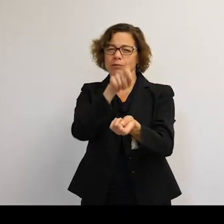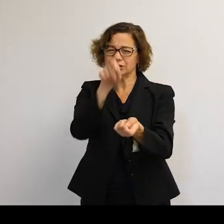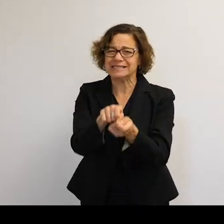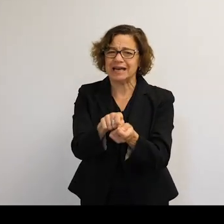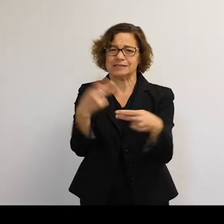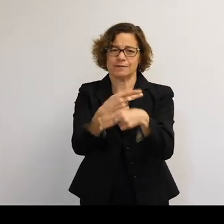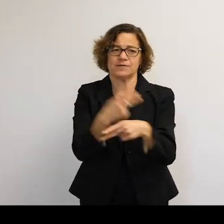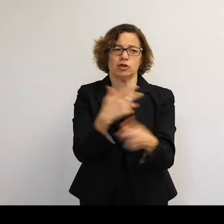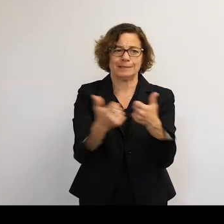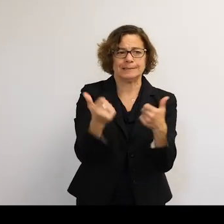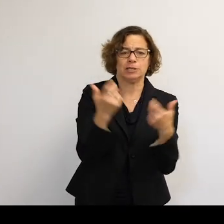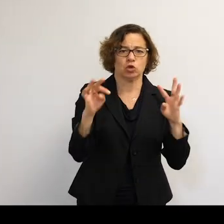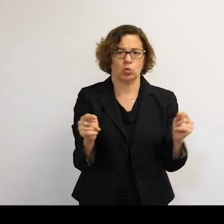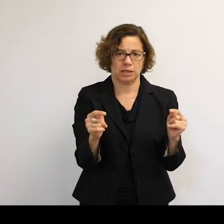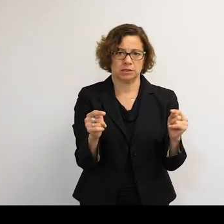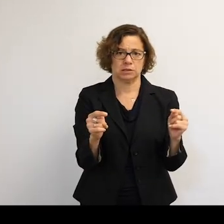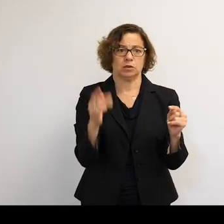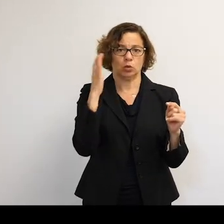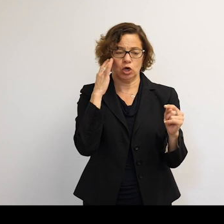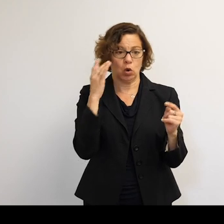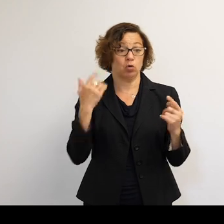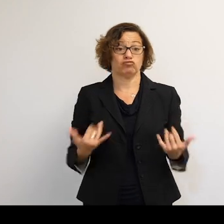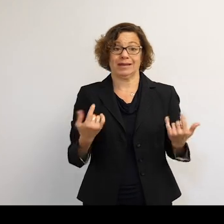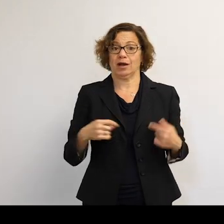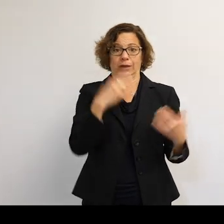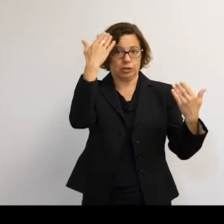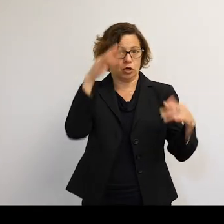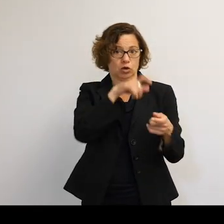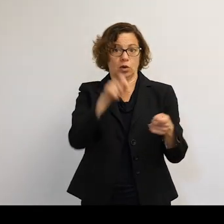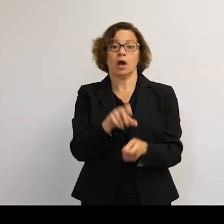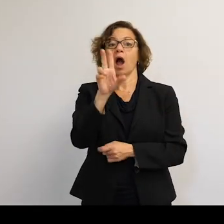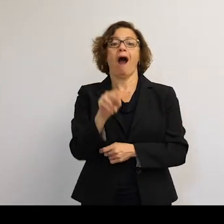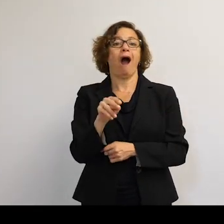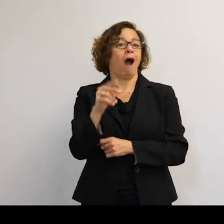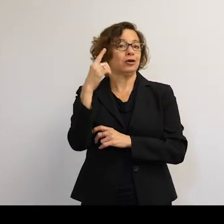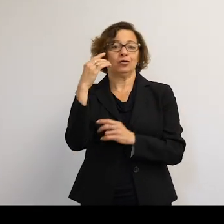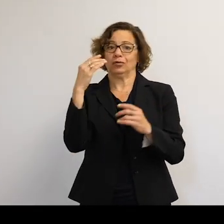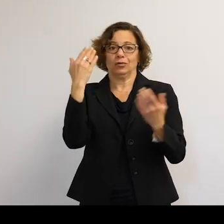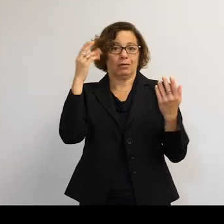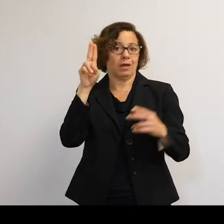what the danger levels are. Currently, we just don't know. The uncertainty we have around the orbits